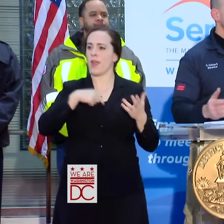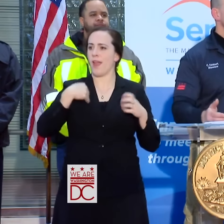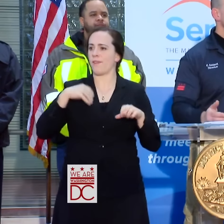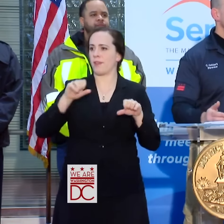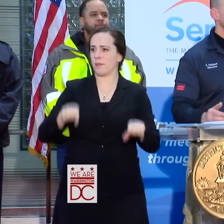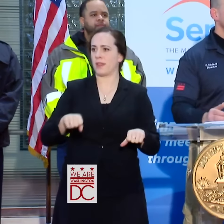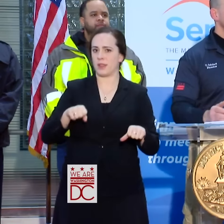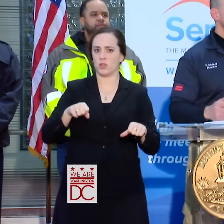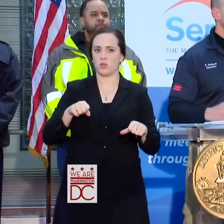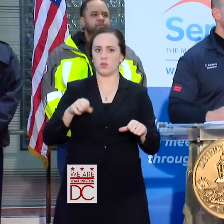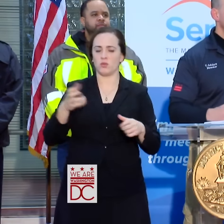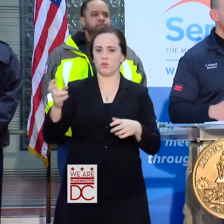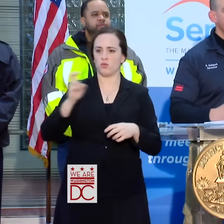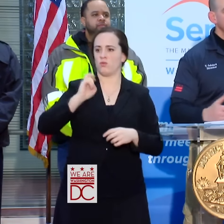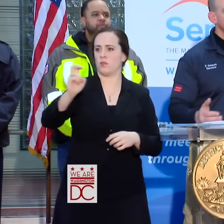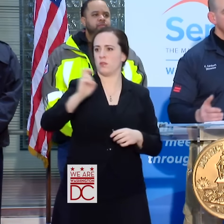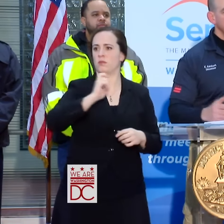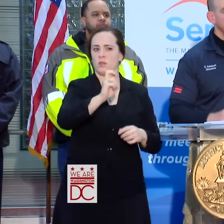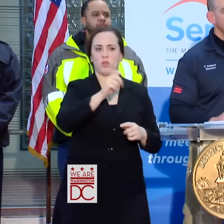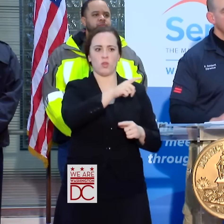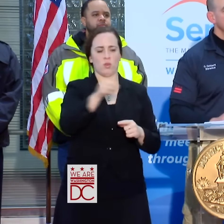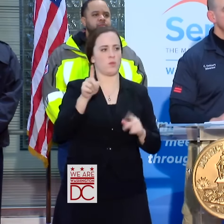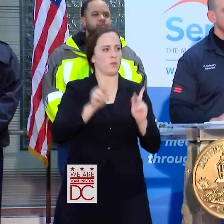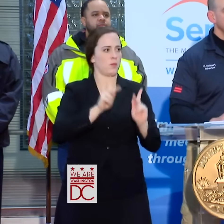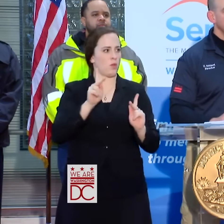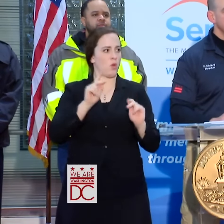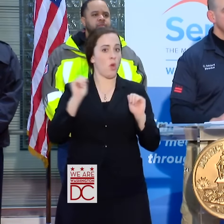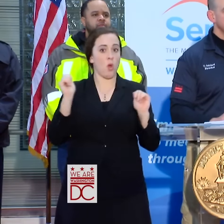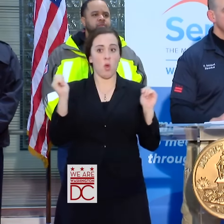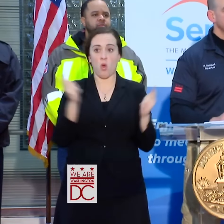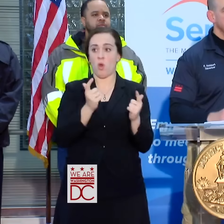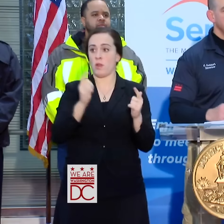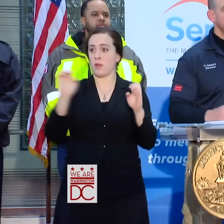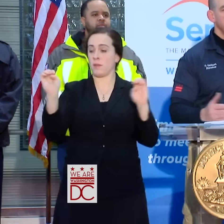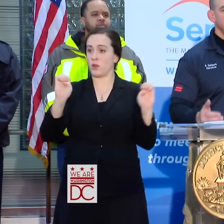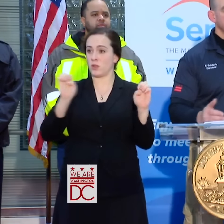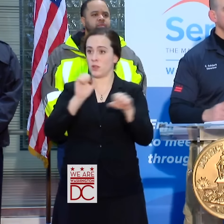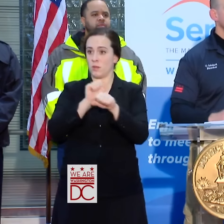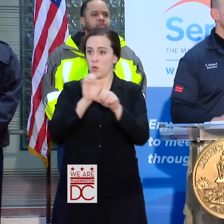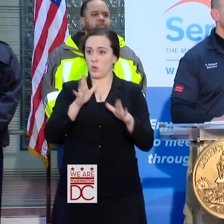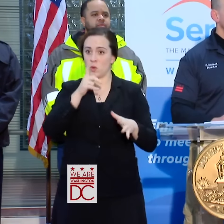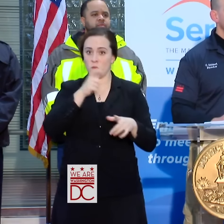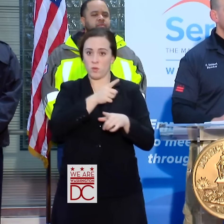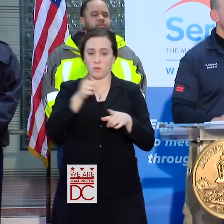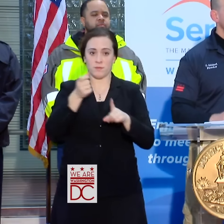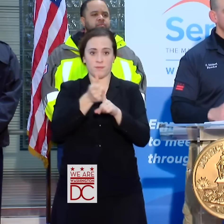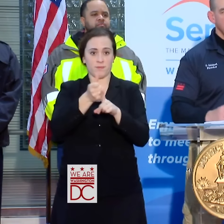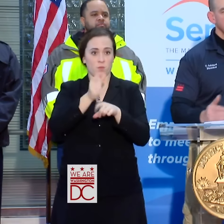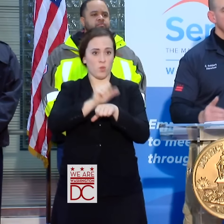FOLKS WHERE THEY NEED TO. ALL OF THE EMERGENCY EMPLOYEES FOR THE DISTRICT OF COLUMBIA THAT HAVE BEEN WORKING THE 12-HOURS SHIFTS, ALL THREE OF